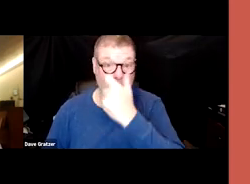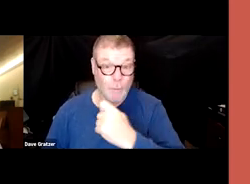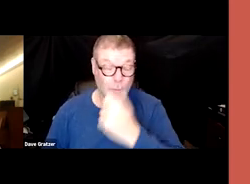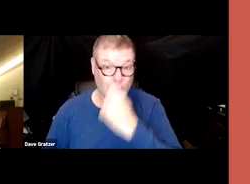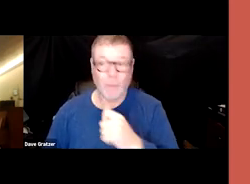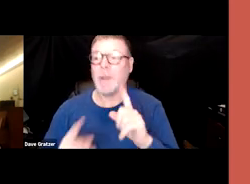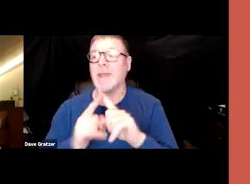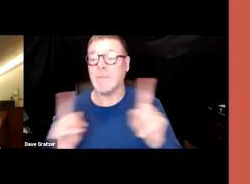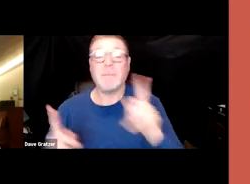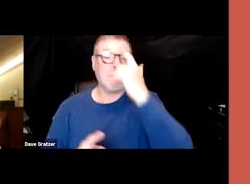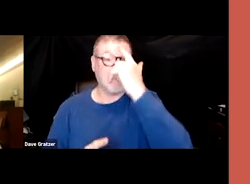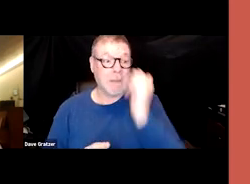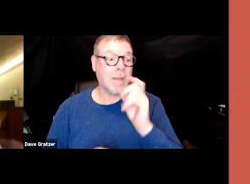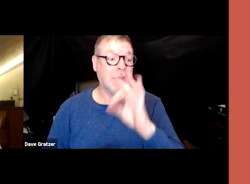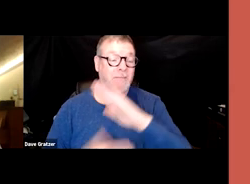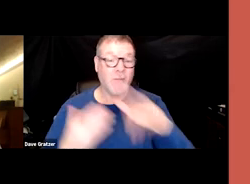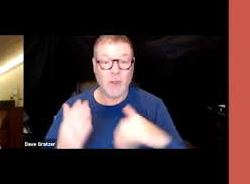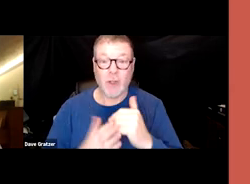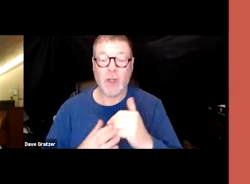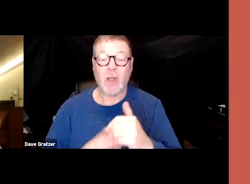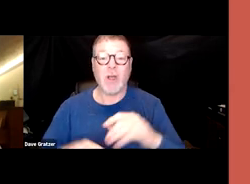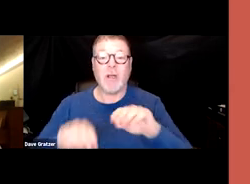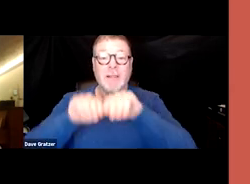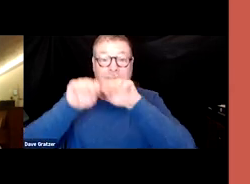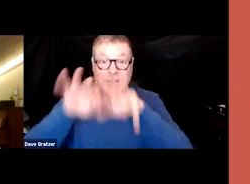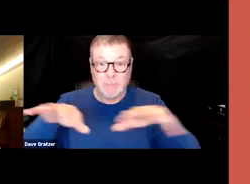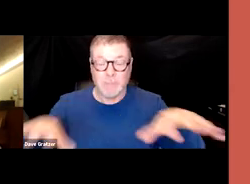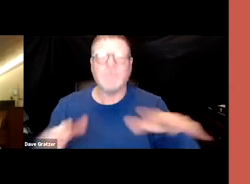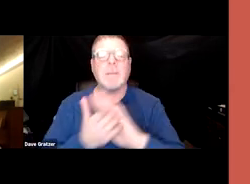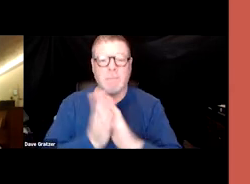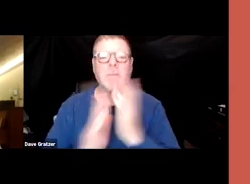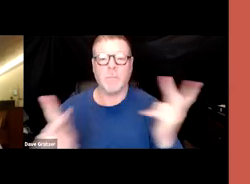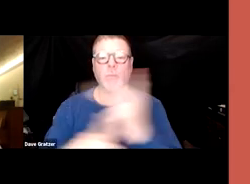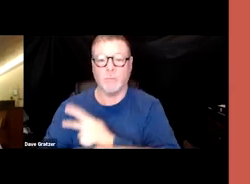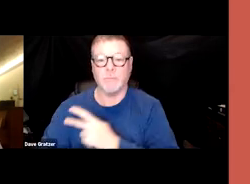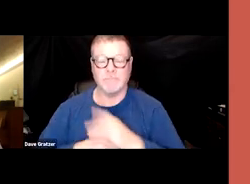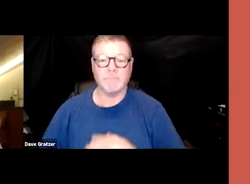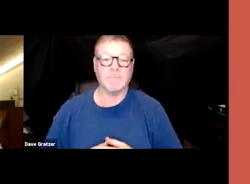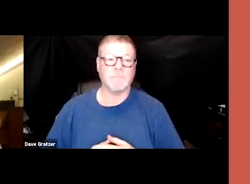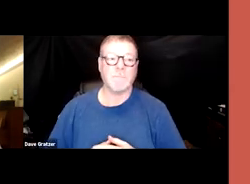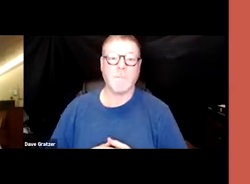because of all the tissues affected, it can become much more severe. The difficulty is too,